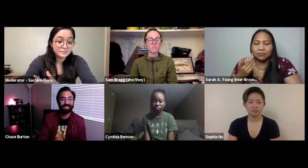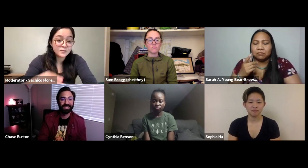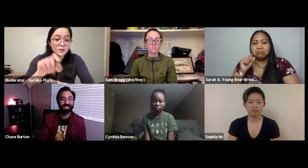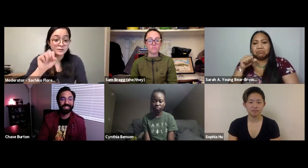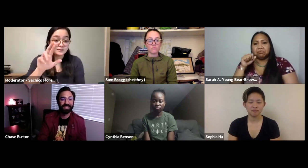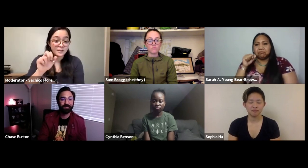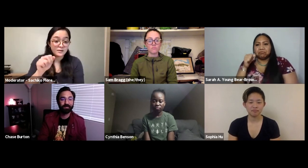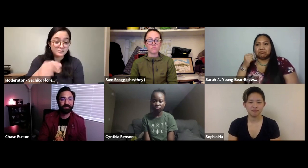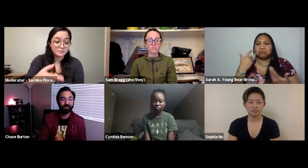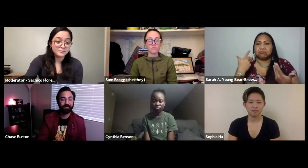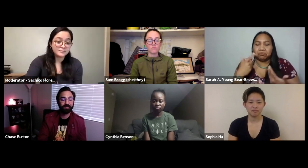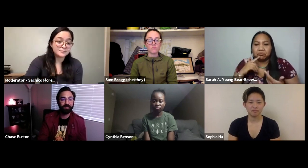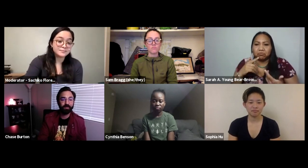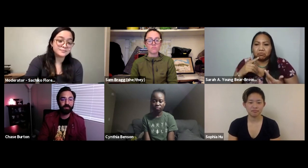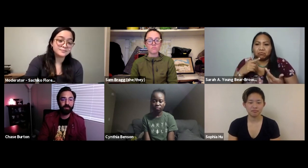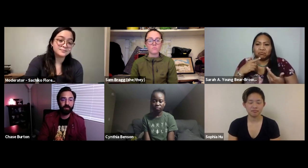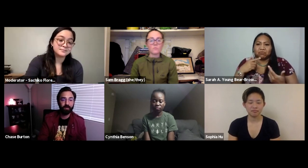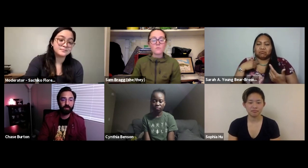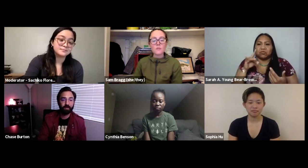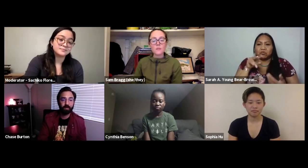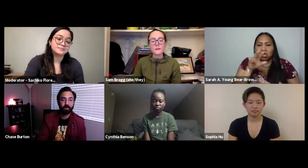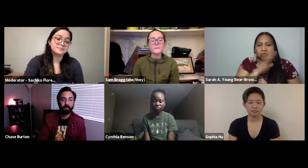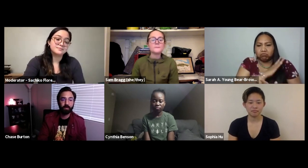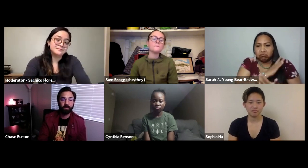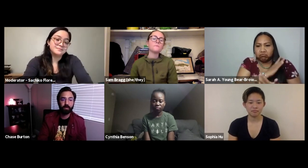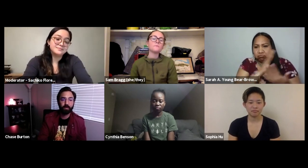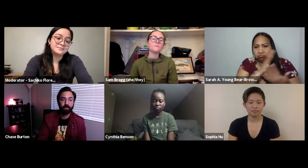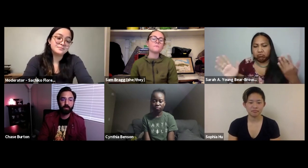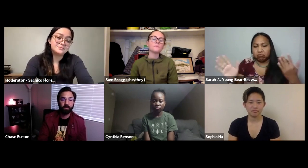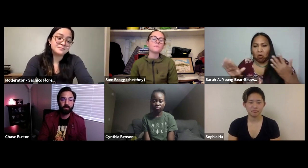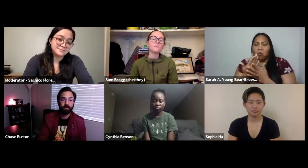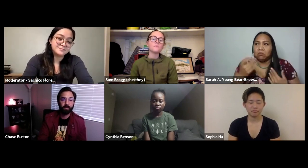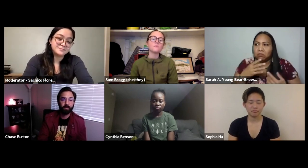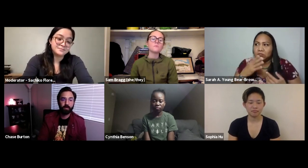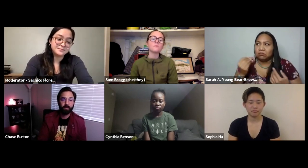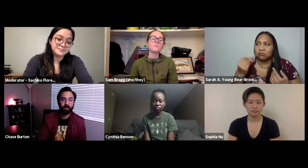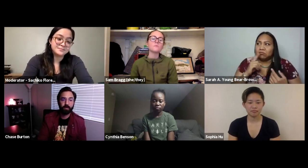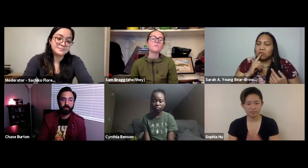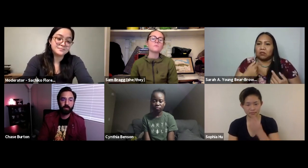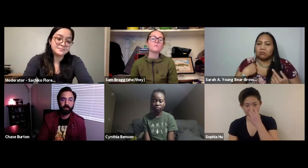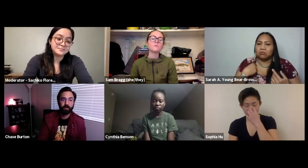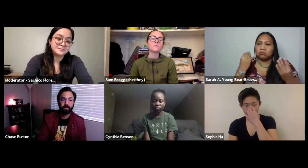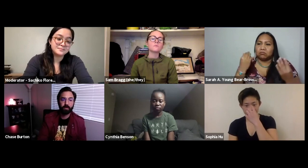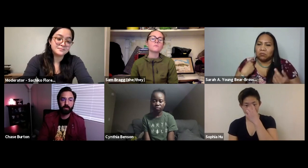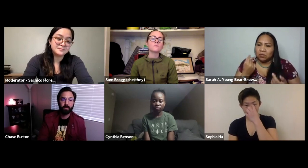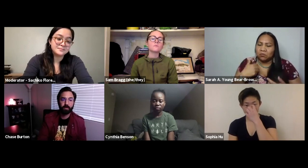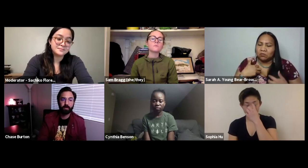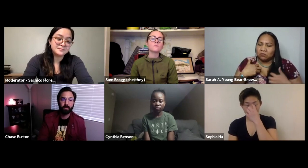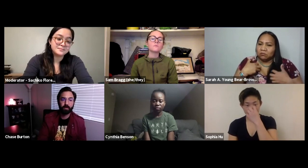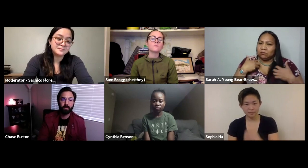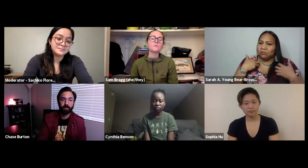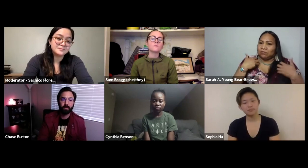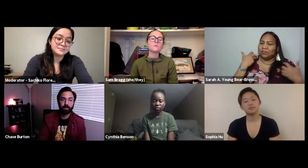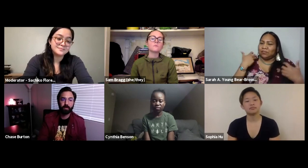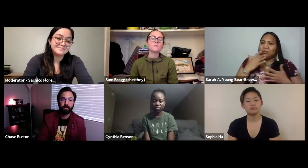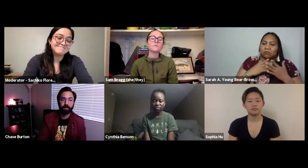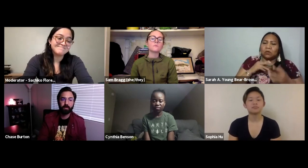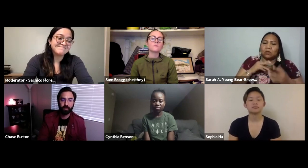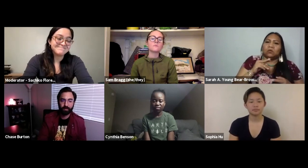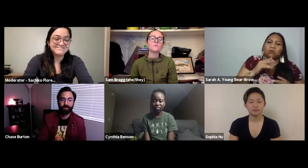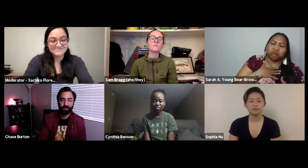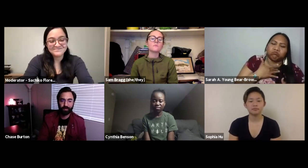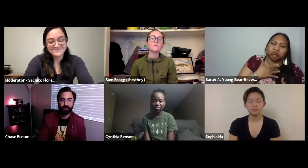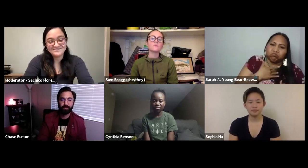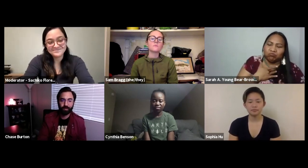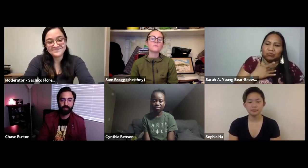Sure yeah! I watched the film, the entire film and I have to say I got a little